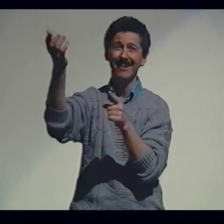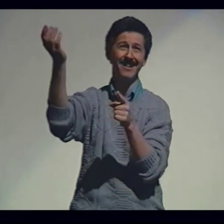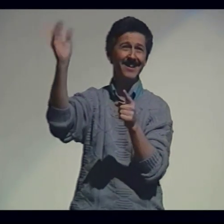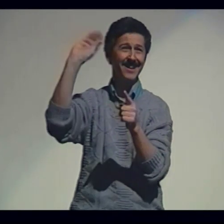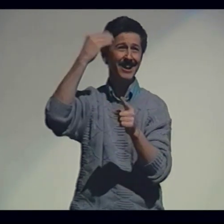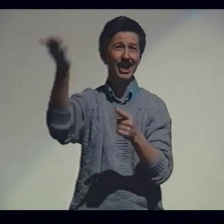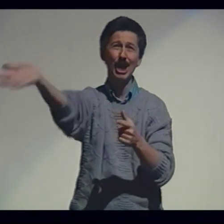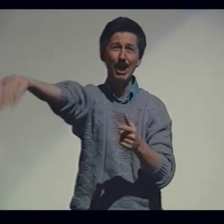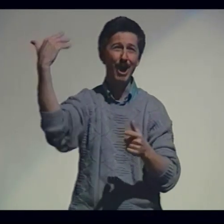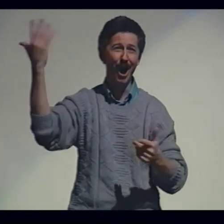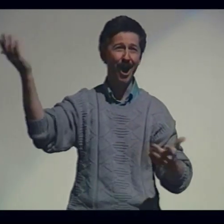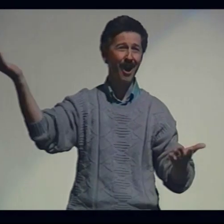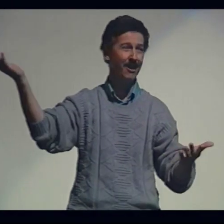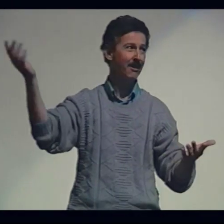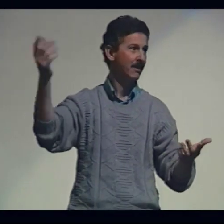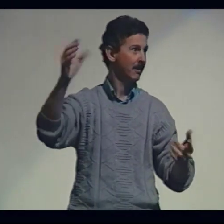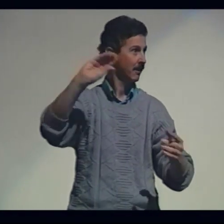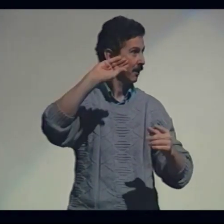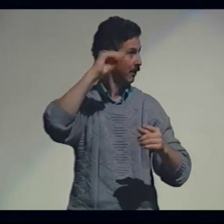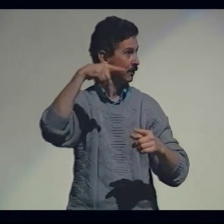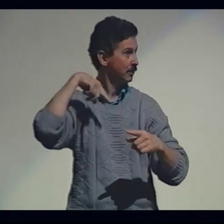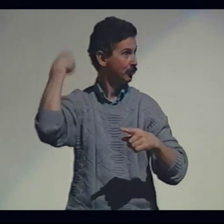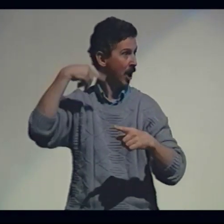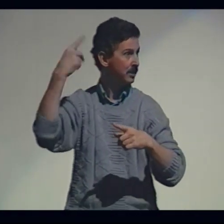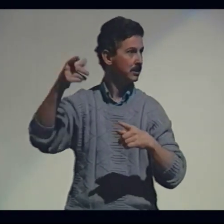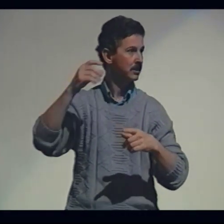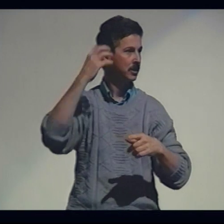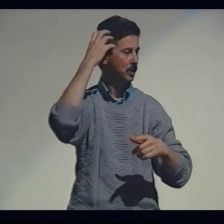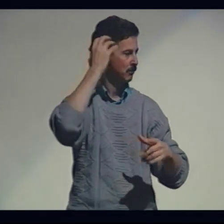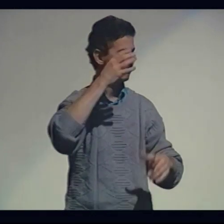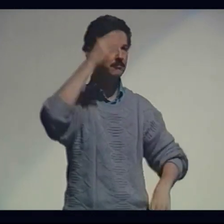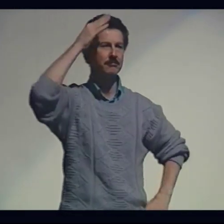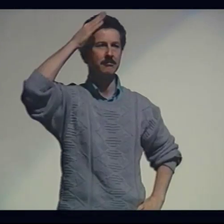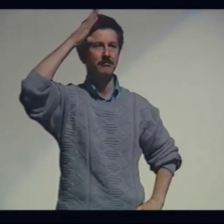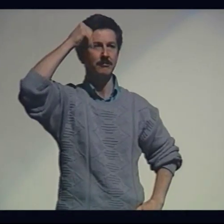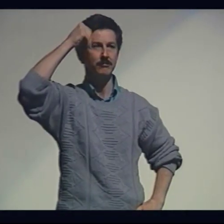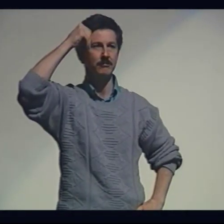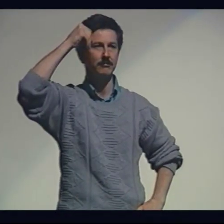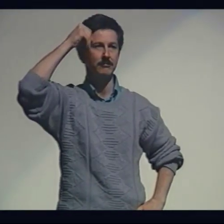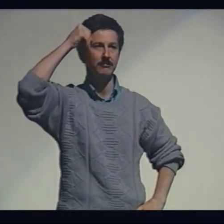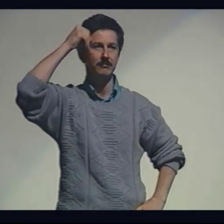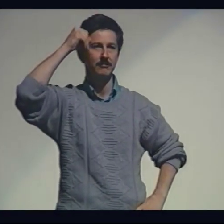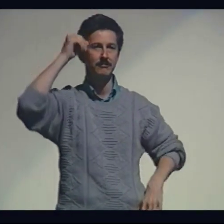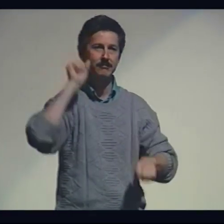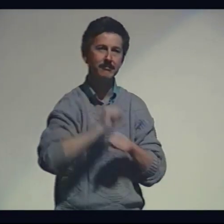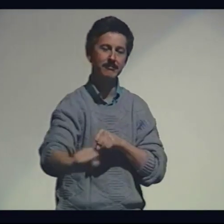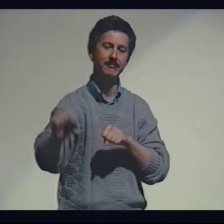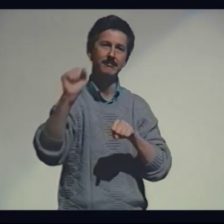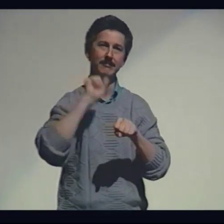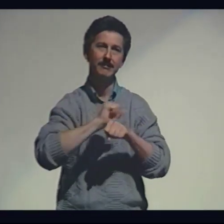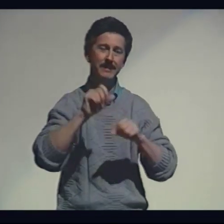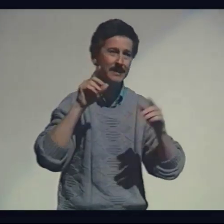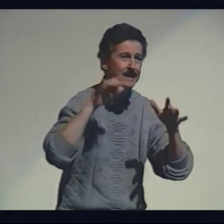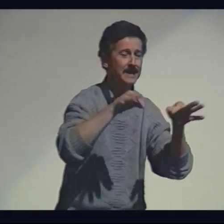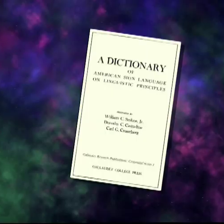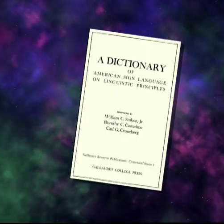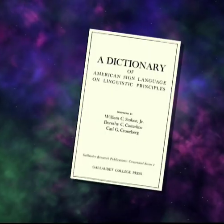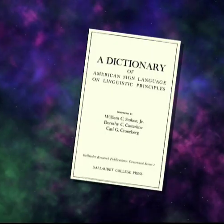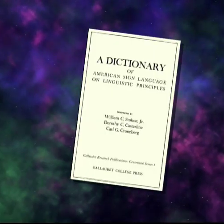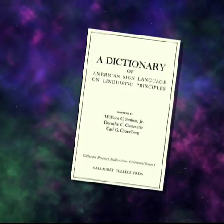people laughed in his face and they thought he was crazy... ...but he was stubbornly persistent.